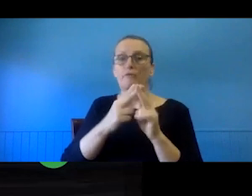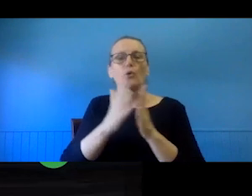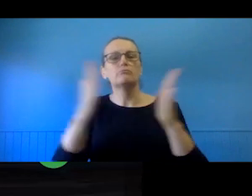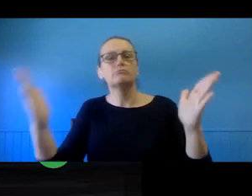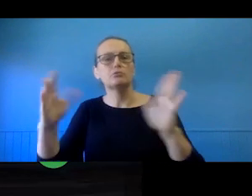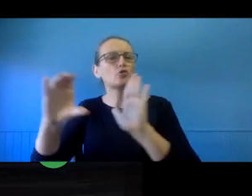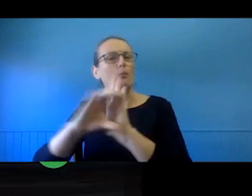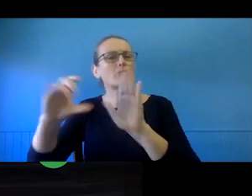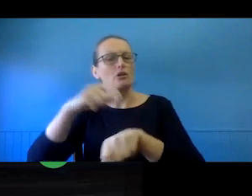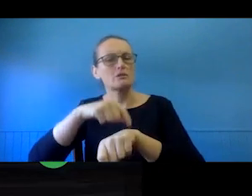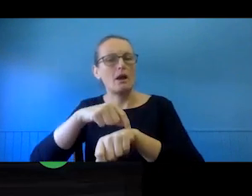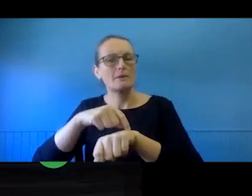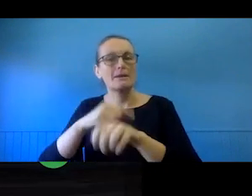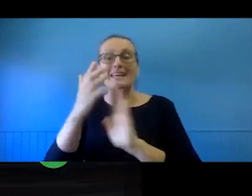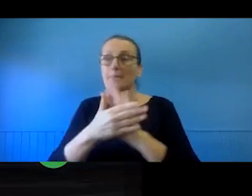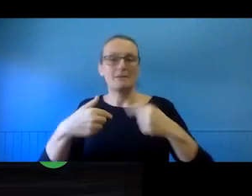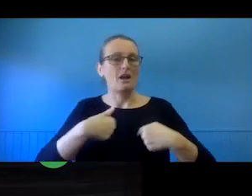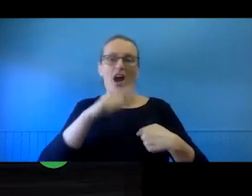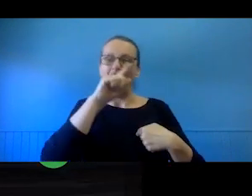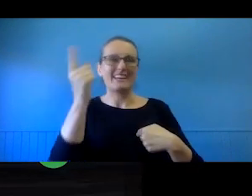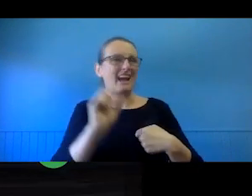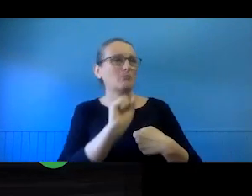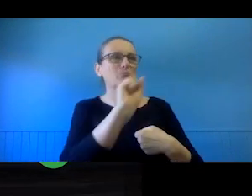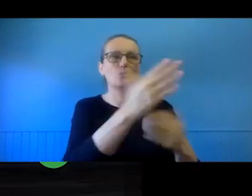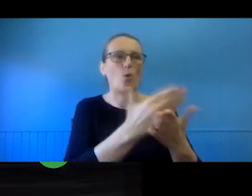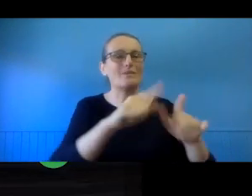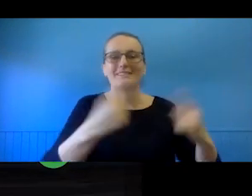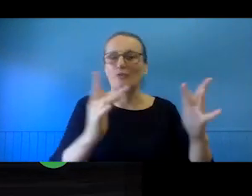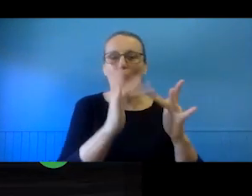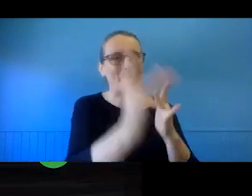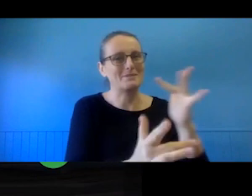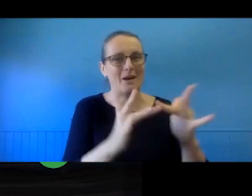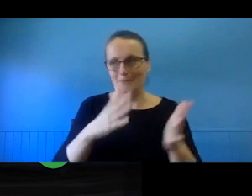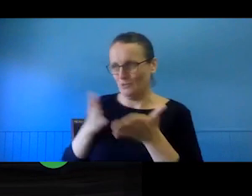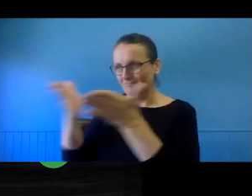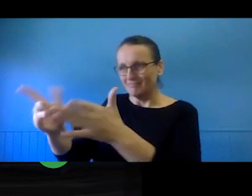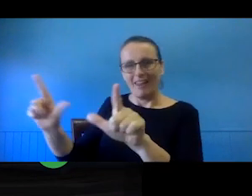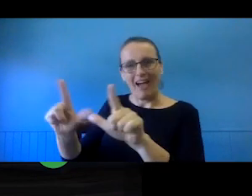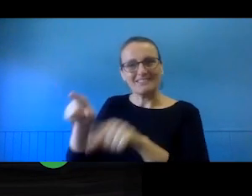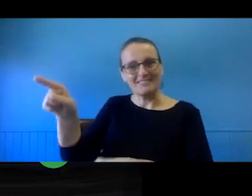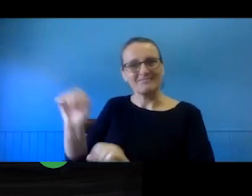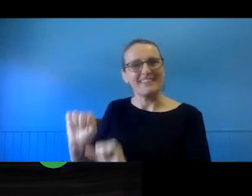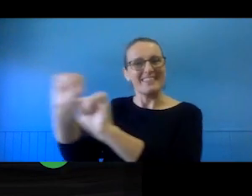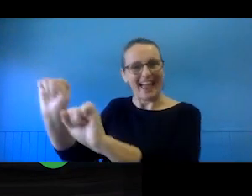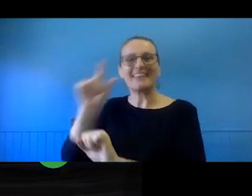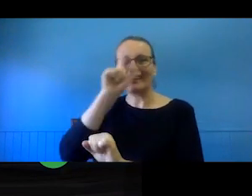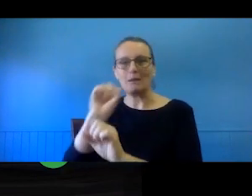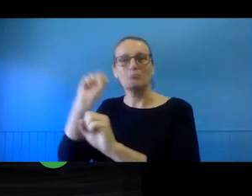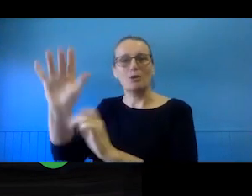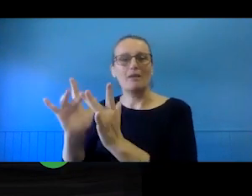same article on a different website somewhere else because you have already granted that exclusive licence. But in theory, for example,